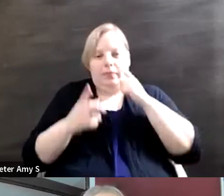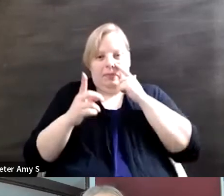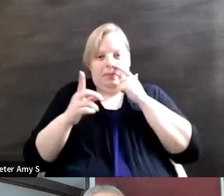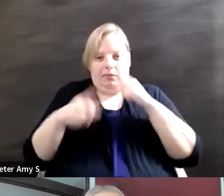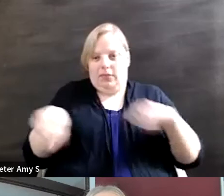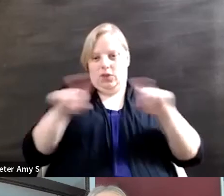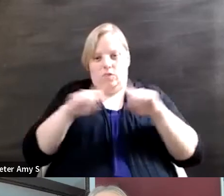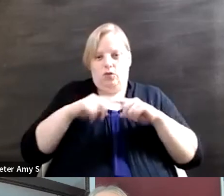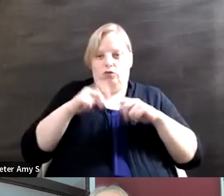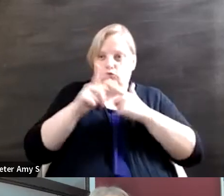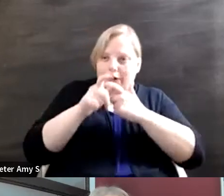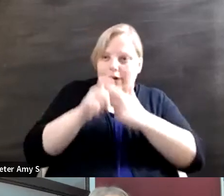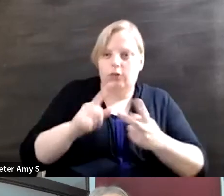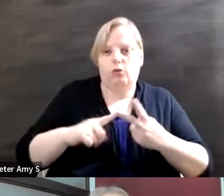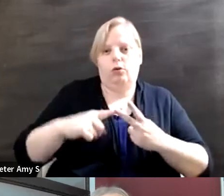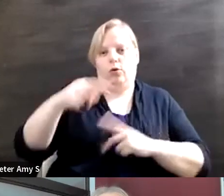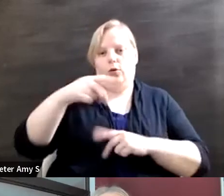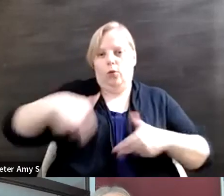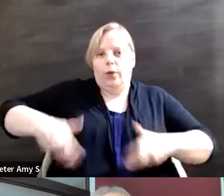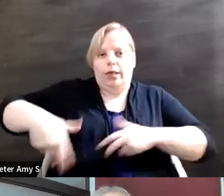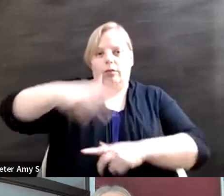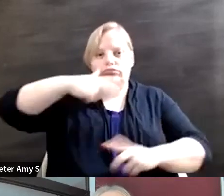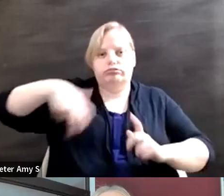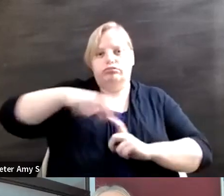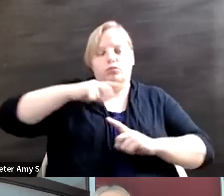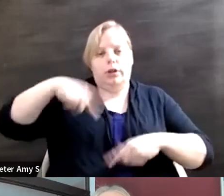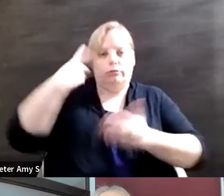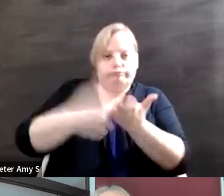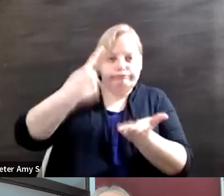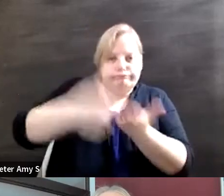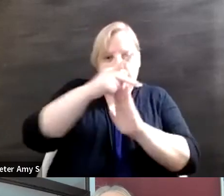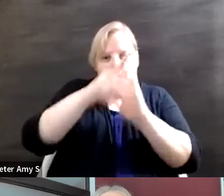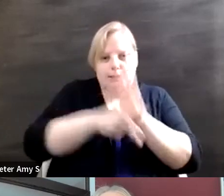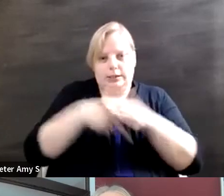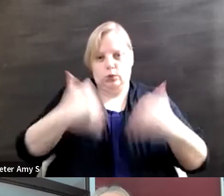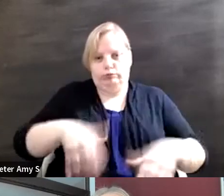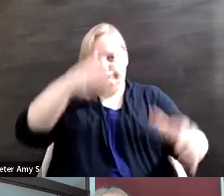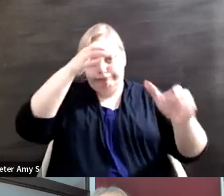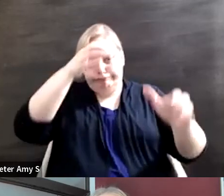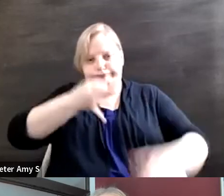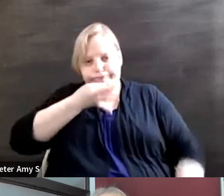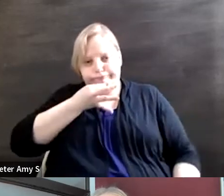get around circles around me on policy and and that's an area that's so green to me in so many